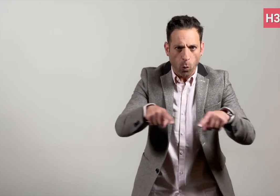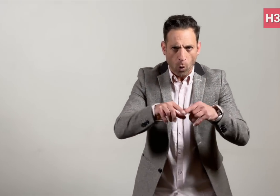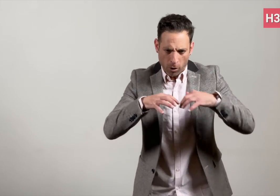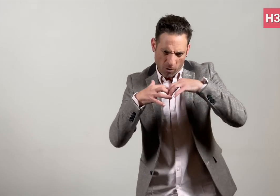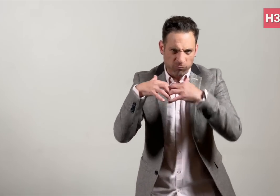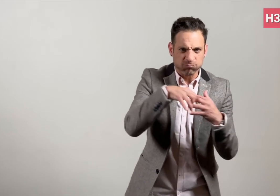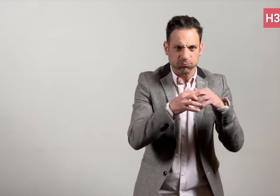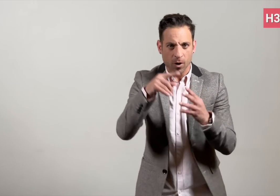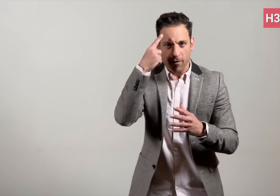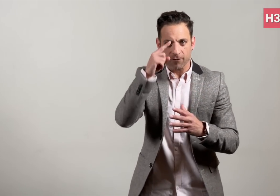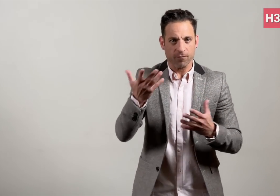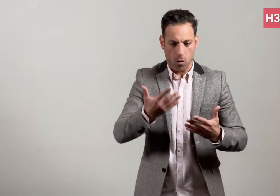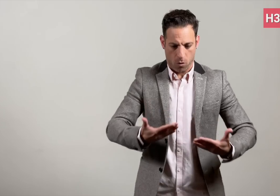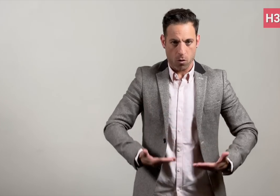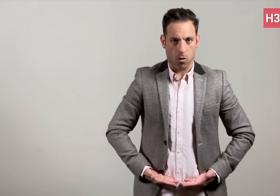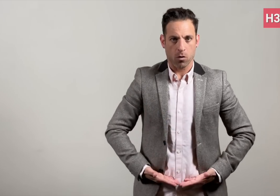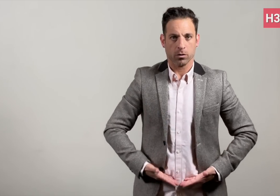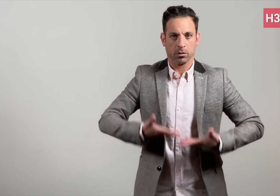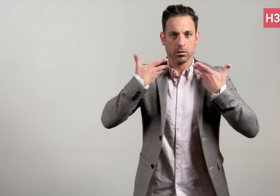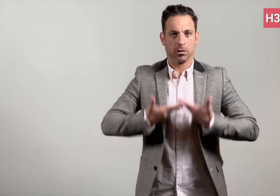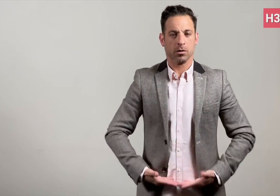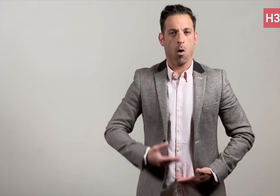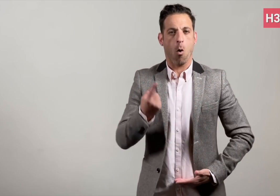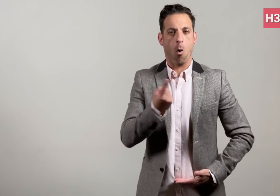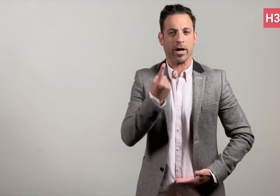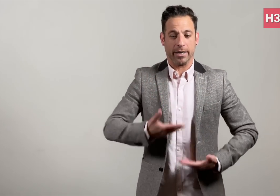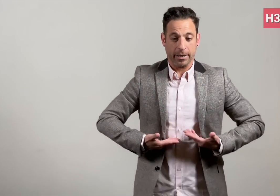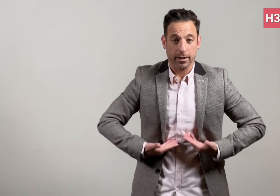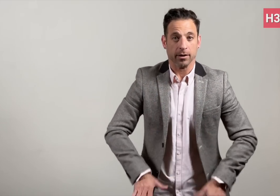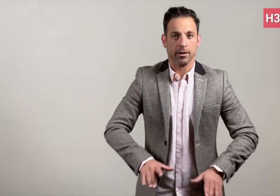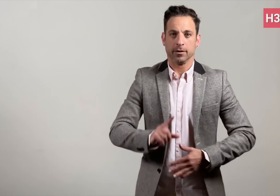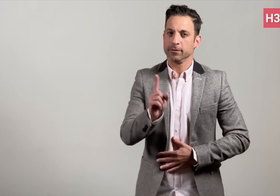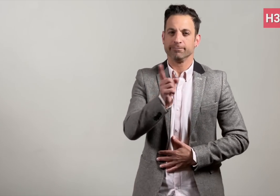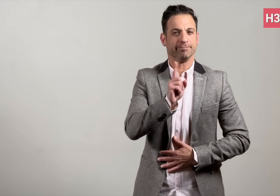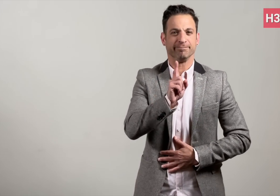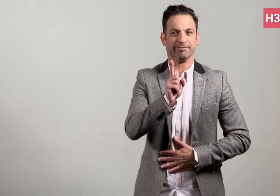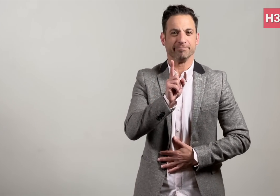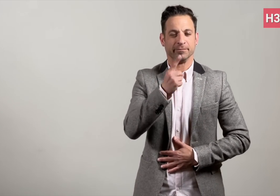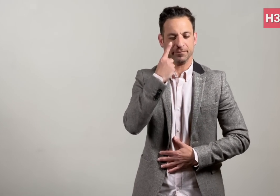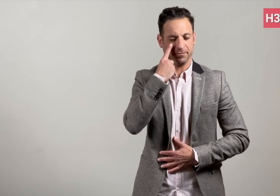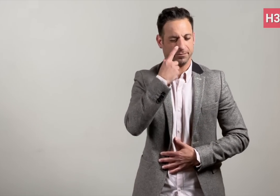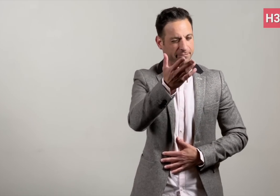basic Greco-Roman drills in a ring.